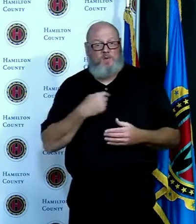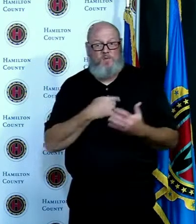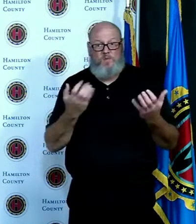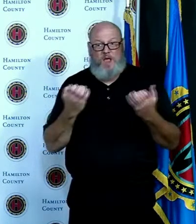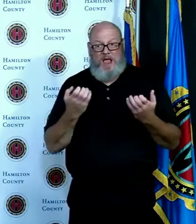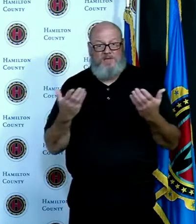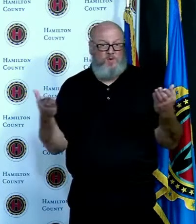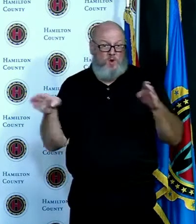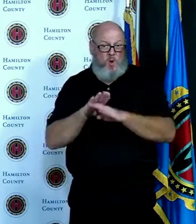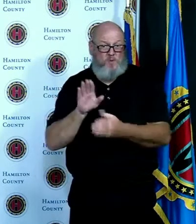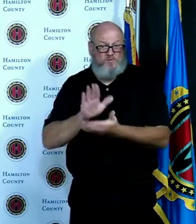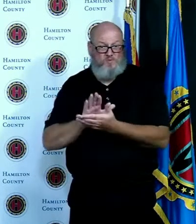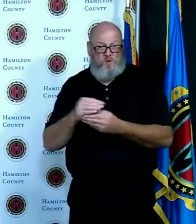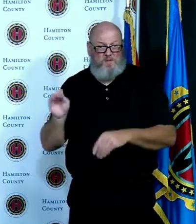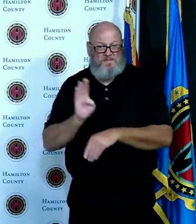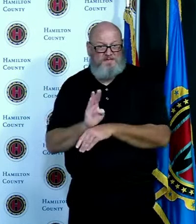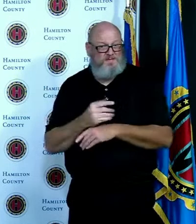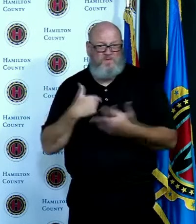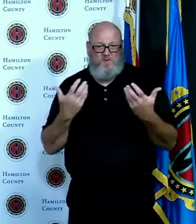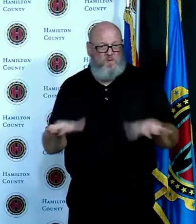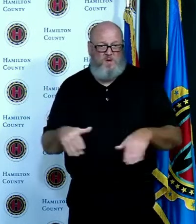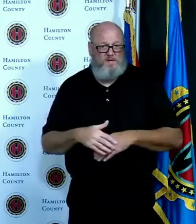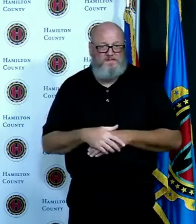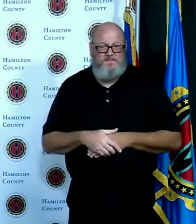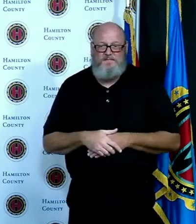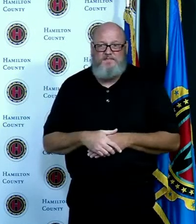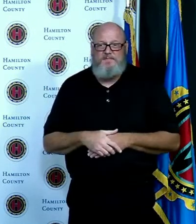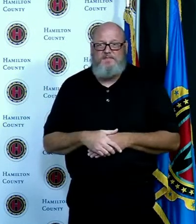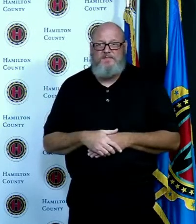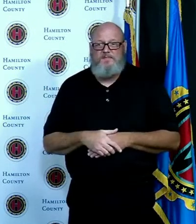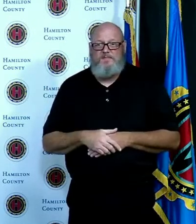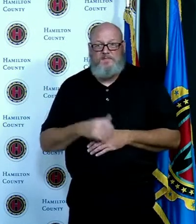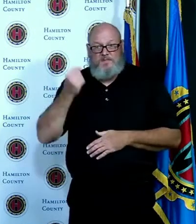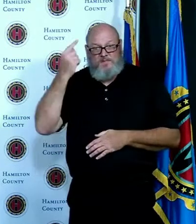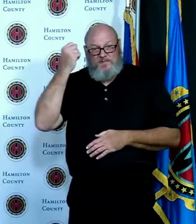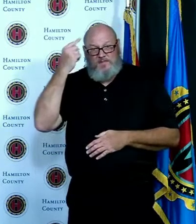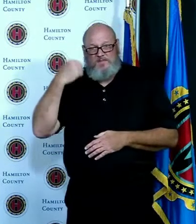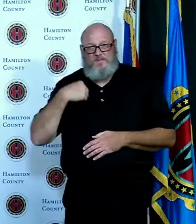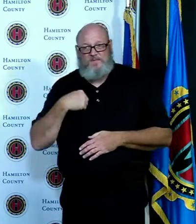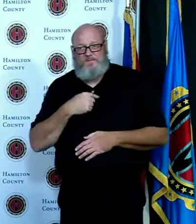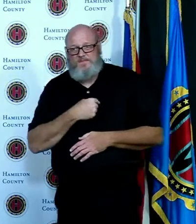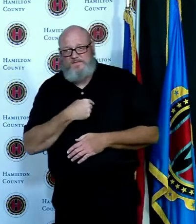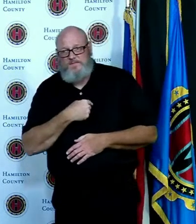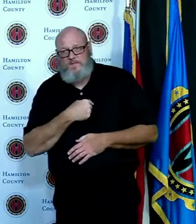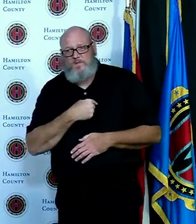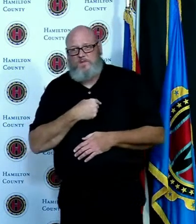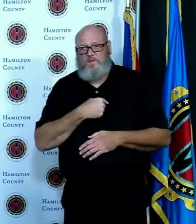this this attitude that that's the last thing we want to do and so the way to keep us from having